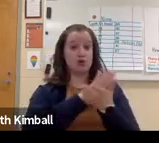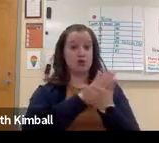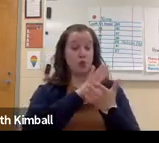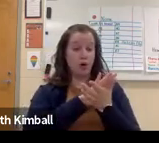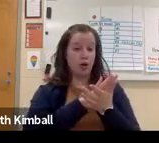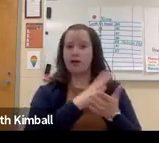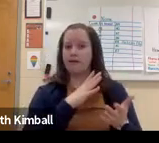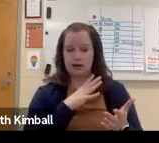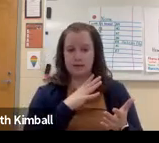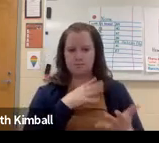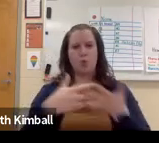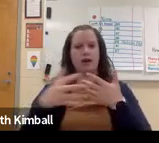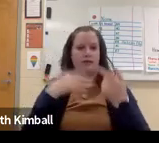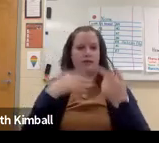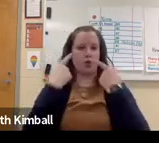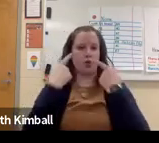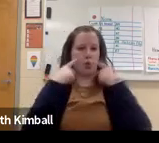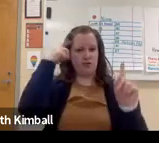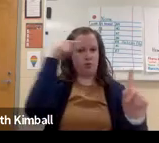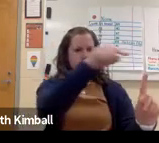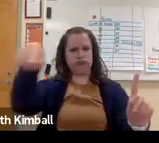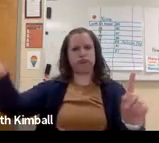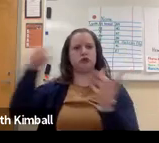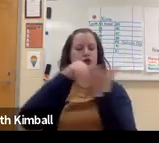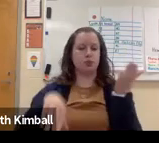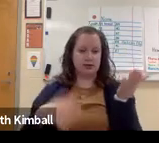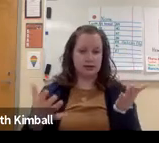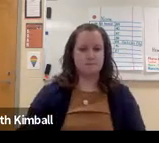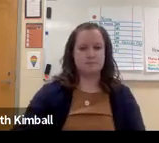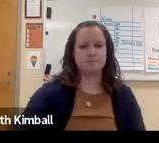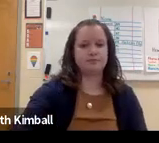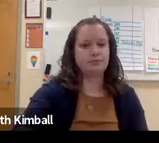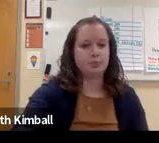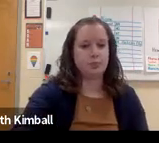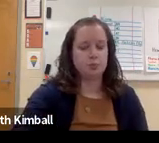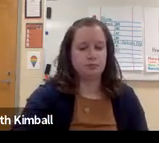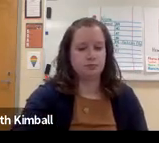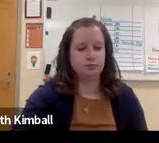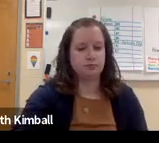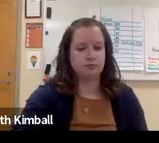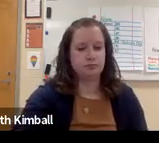If it means that they come to our school, that's fine. It's whatever works for those individual students.